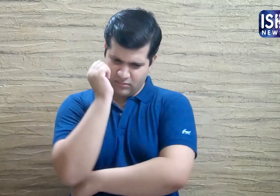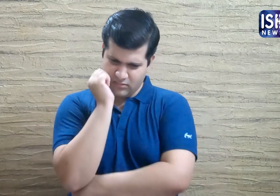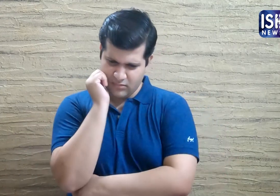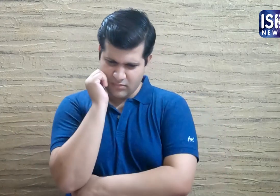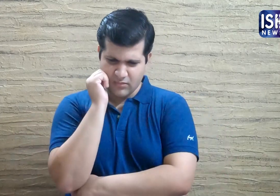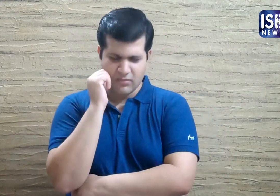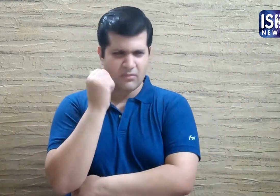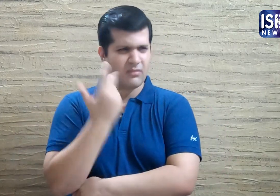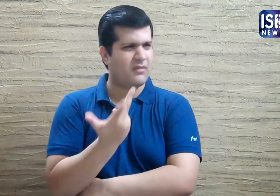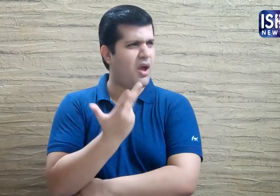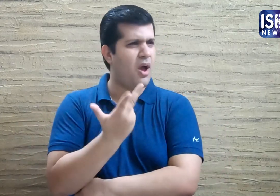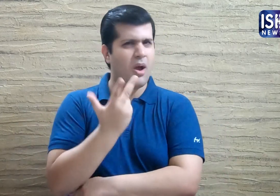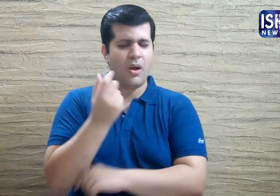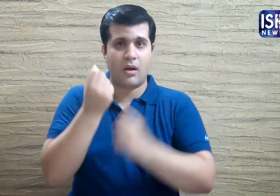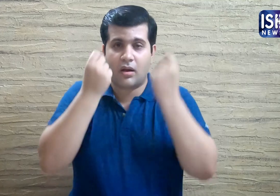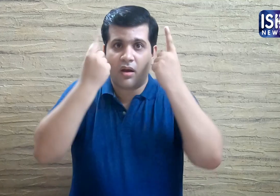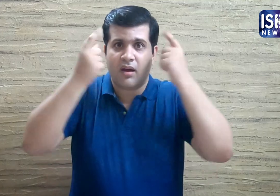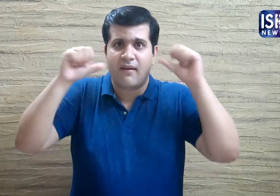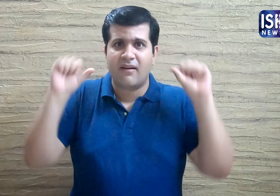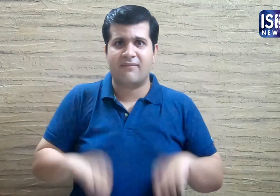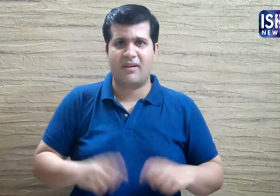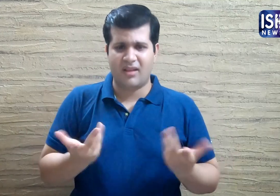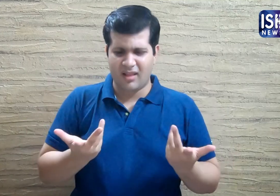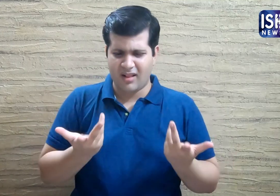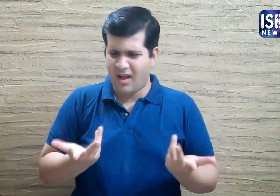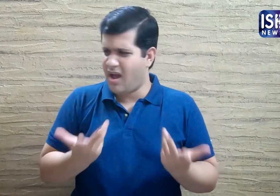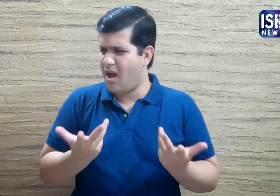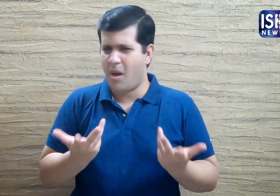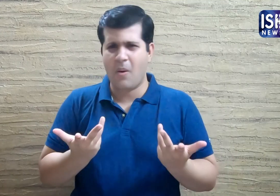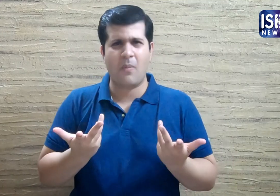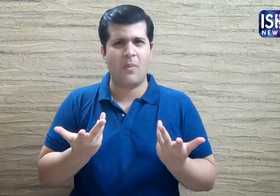The man failed to understand what happened.